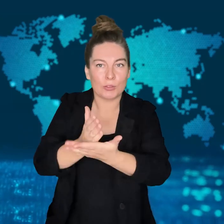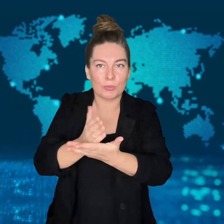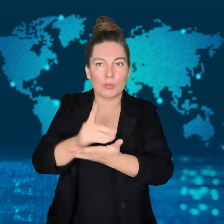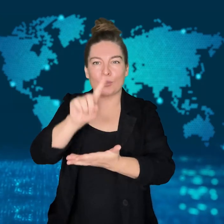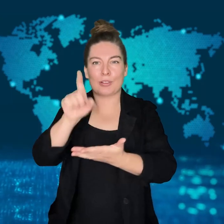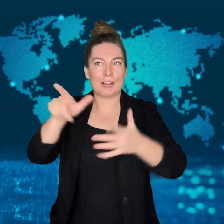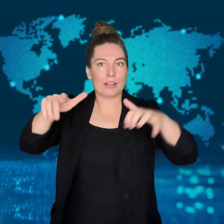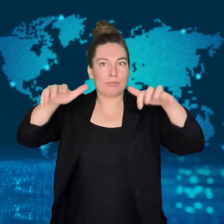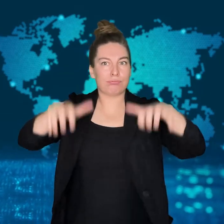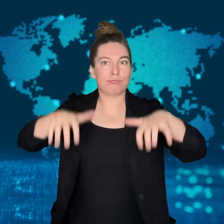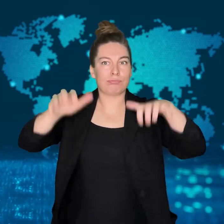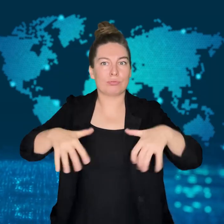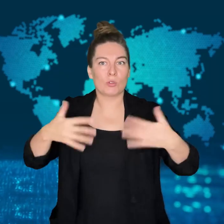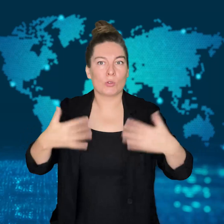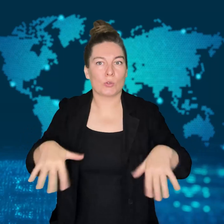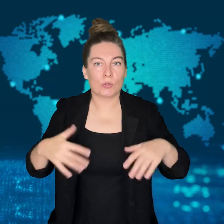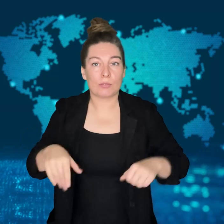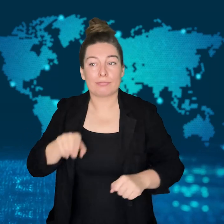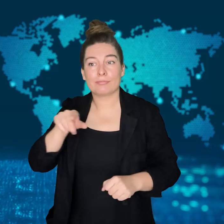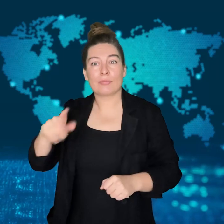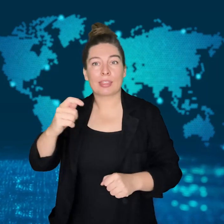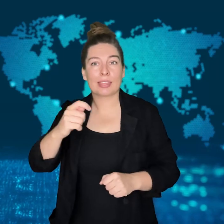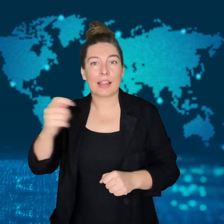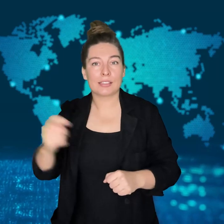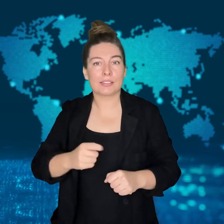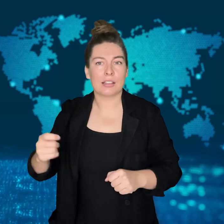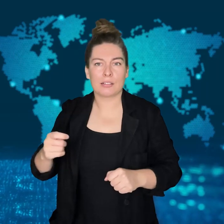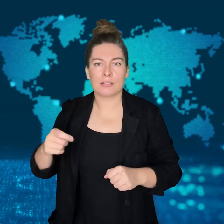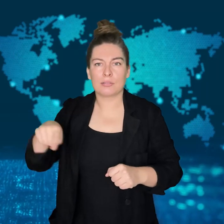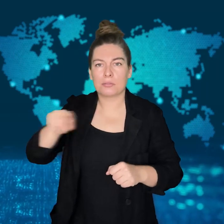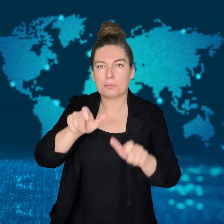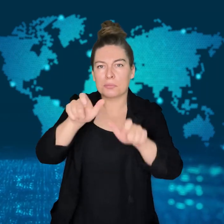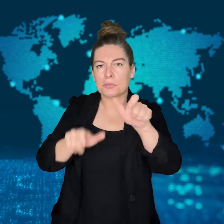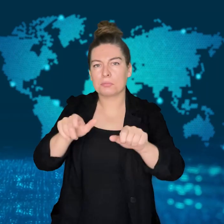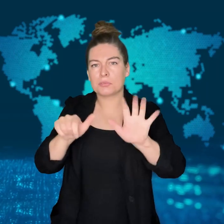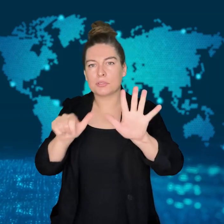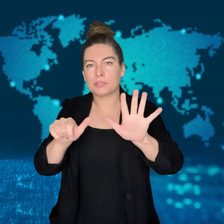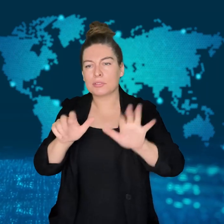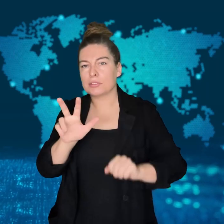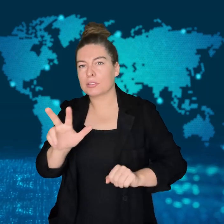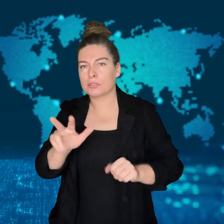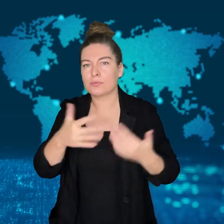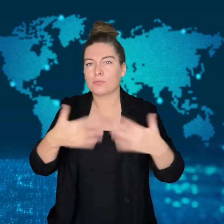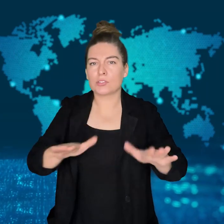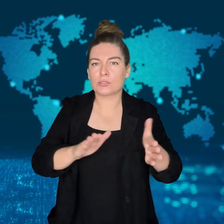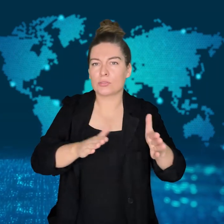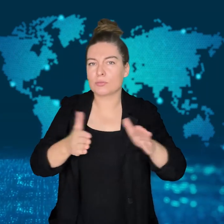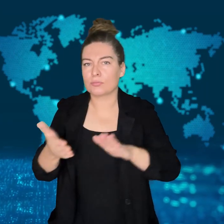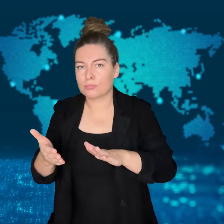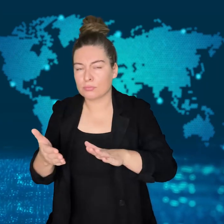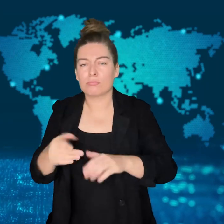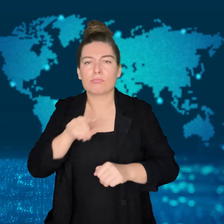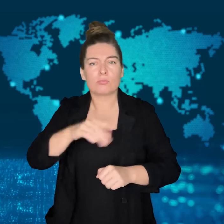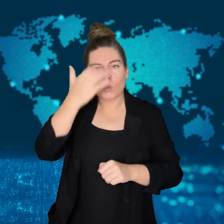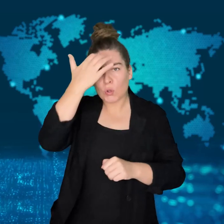The country's infrastructure, including its cargo rail services, has been disrupted.